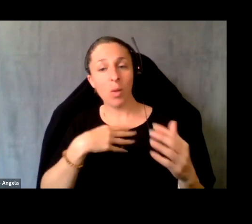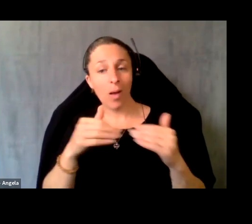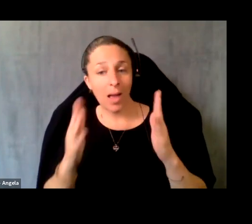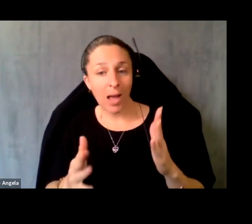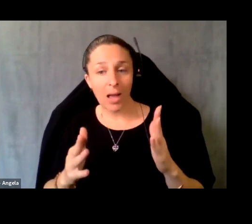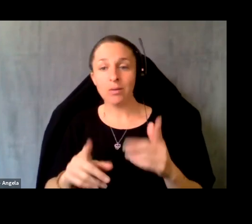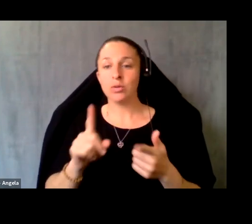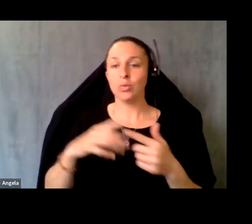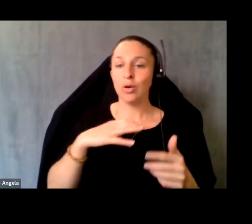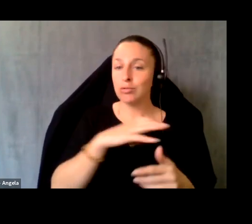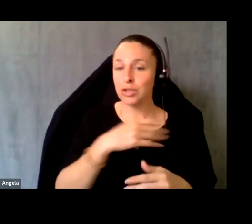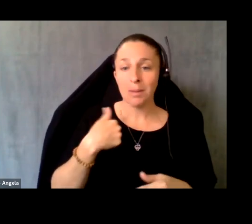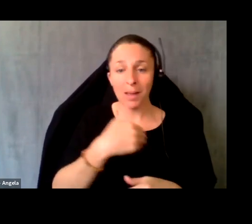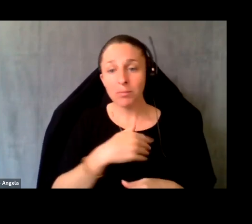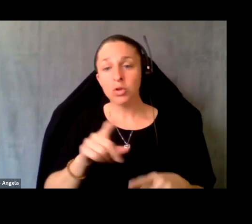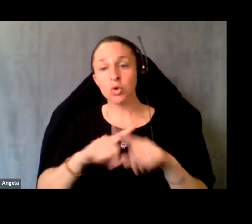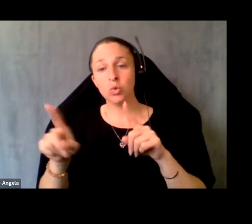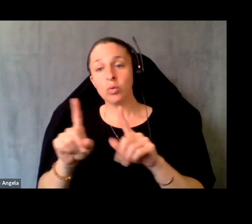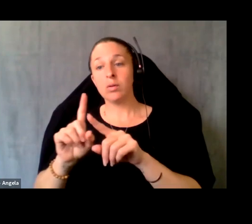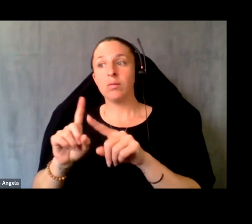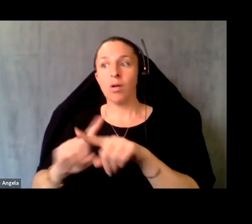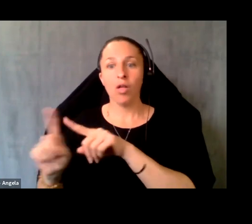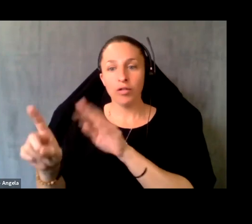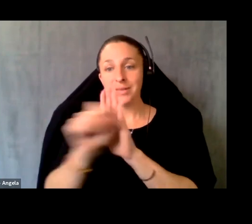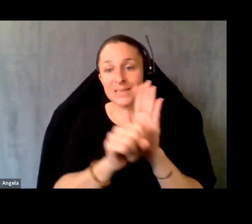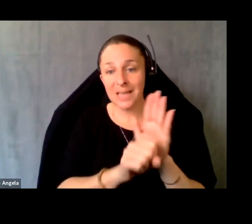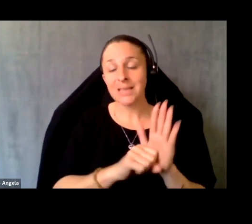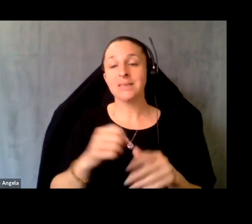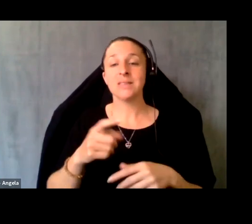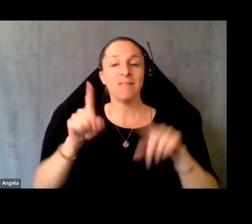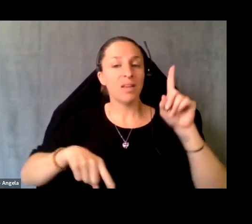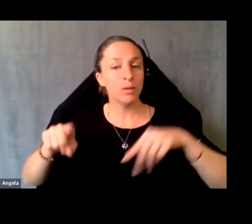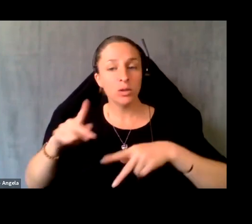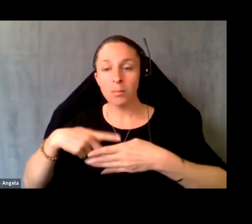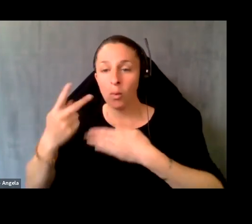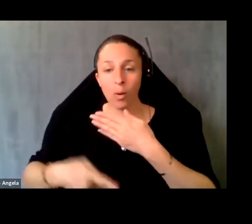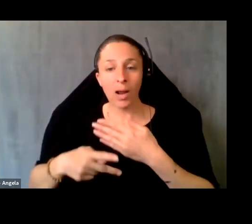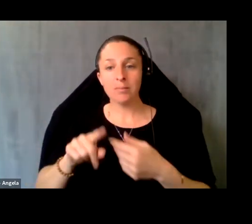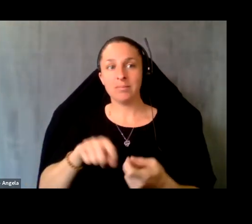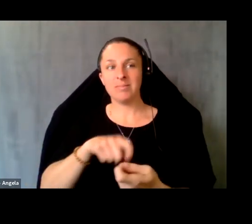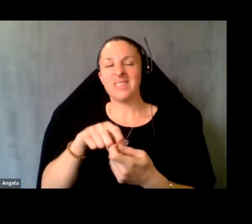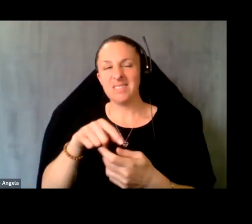Congressional members to other States. Various programs, particularly in Medicare and Medicaid